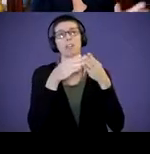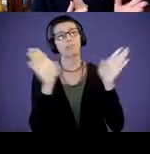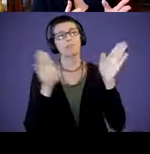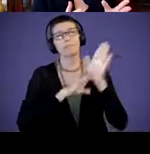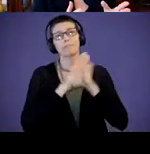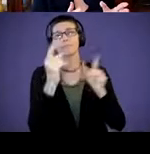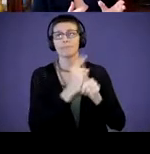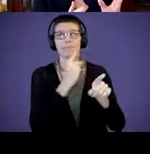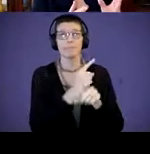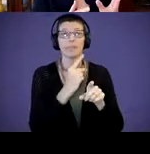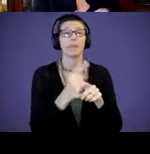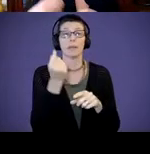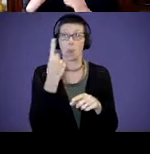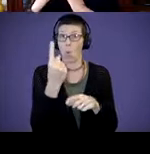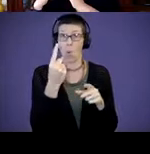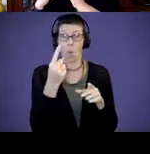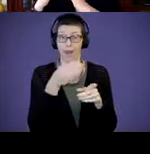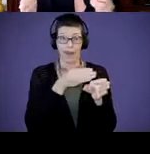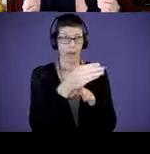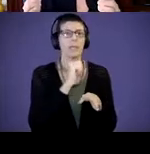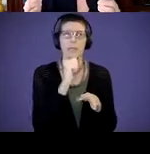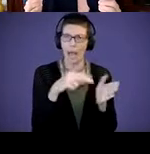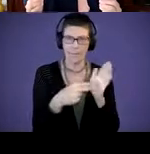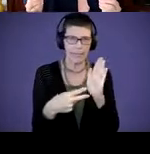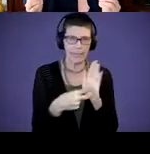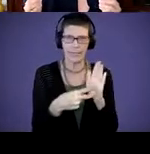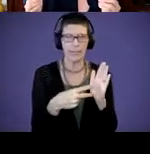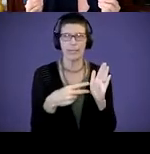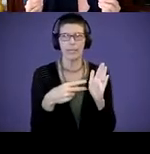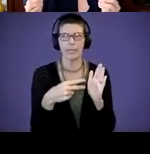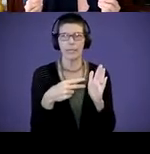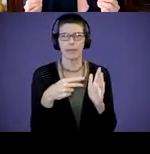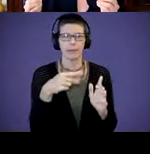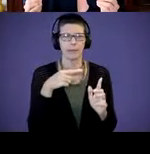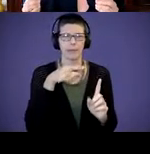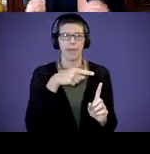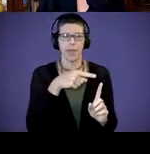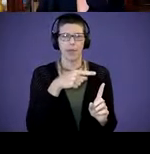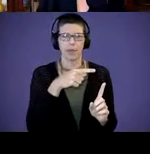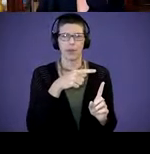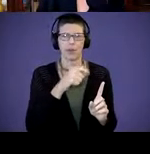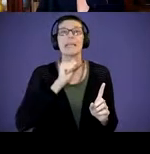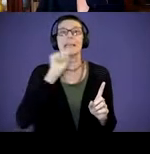one area does not mean they're not developing in these other areas.